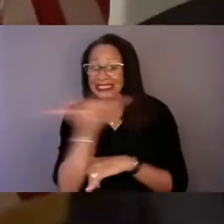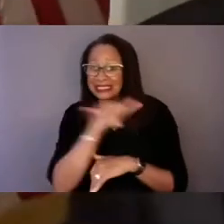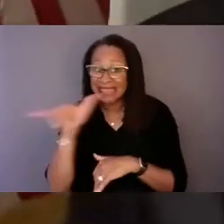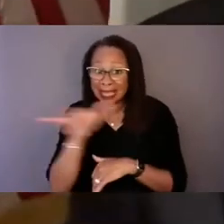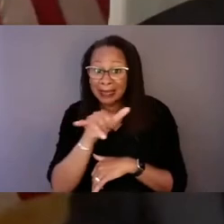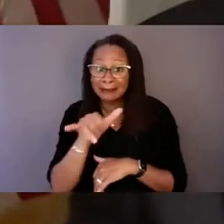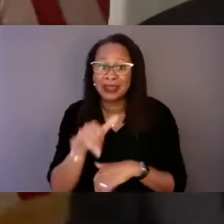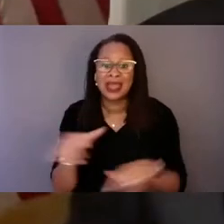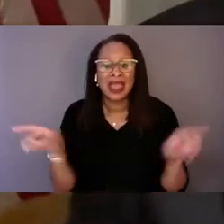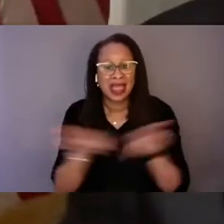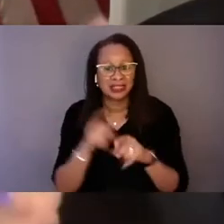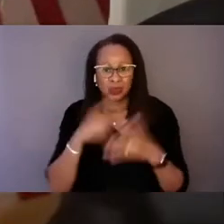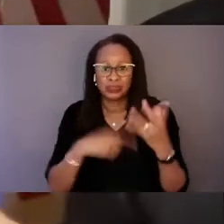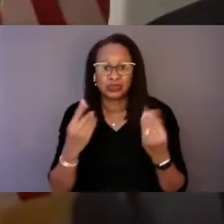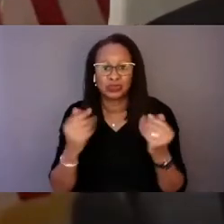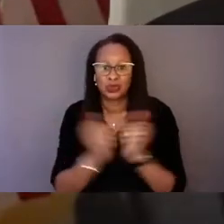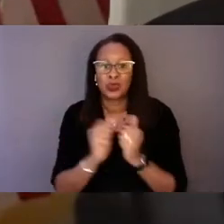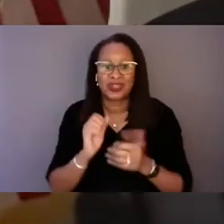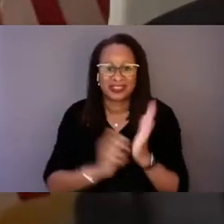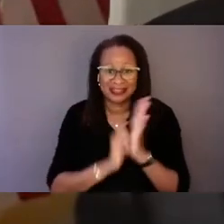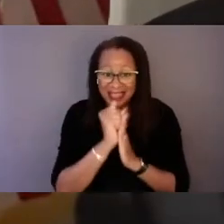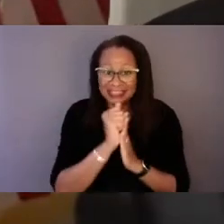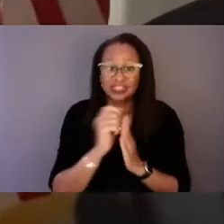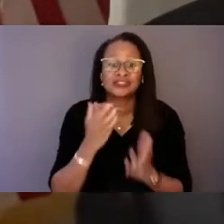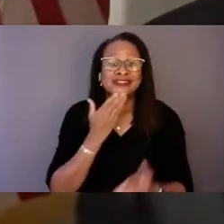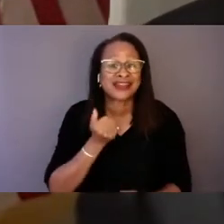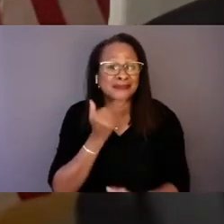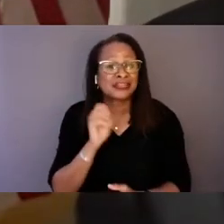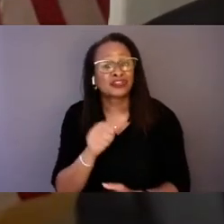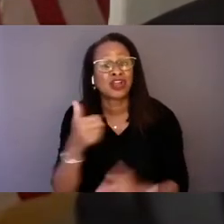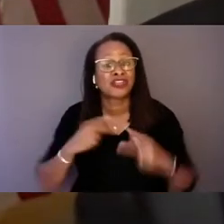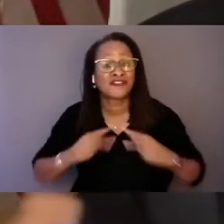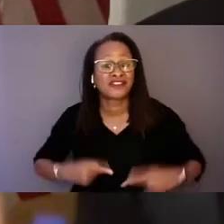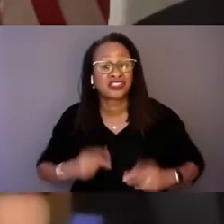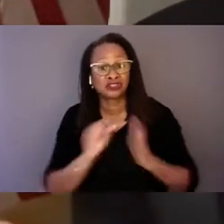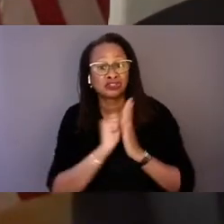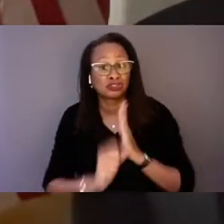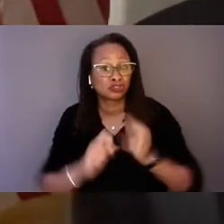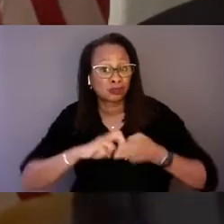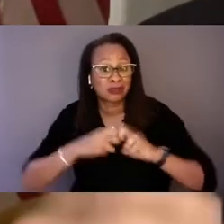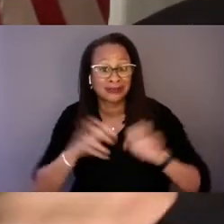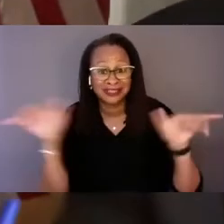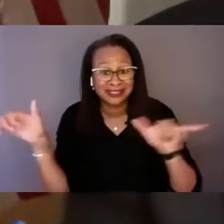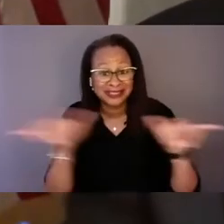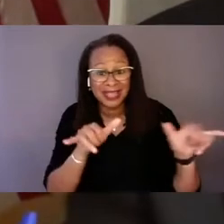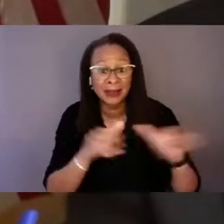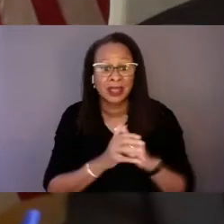with cancer, diabetes, and other physical and surgical issues. Now, are we there? Not even close.